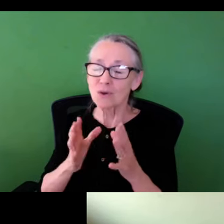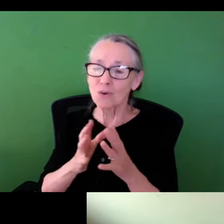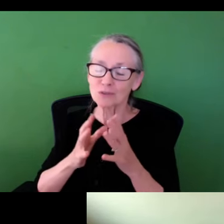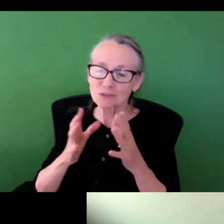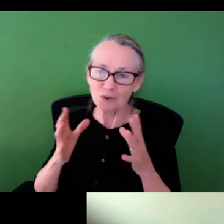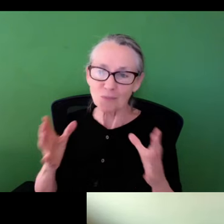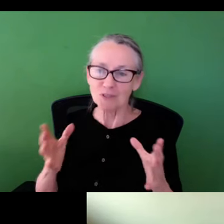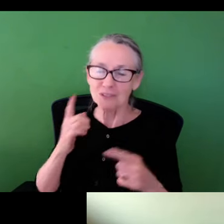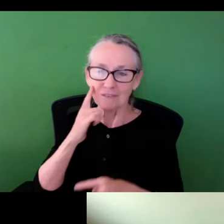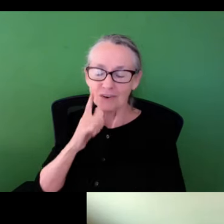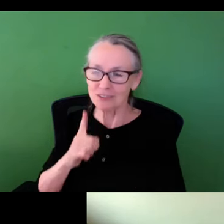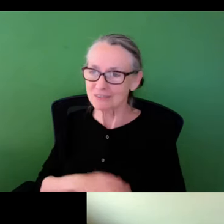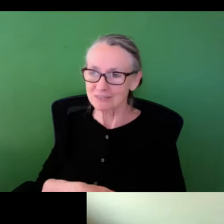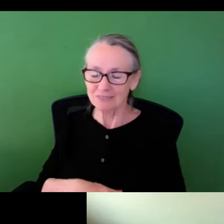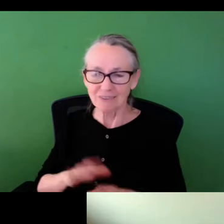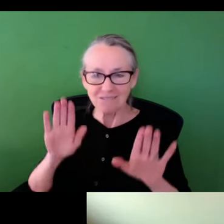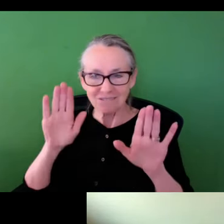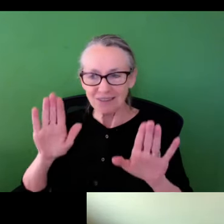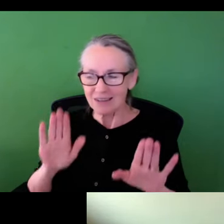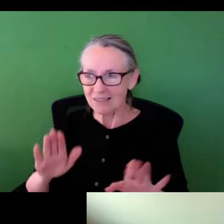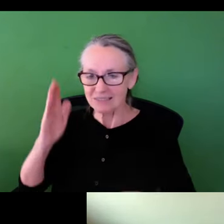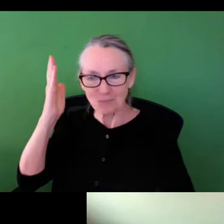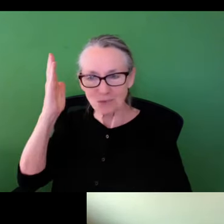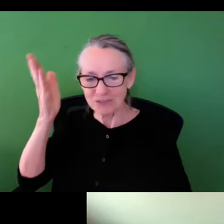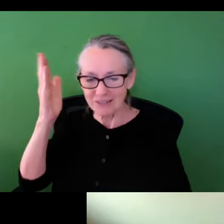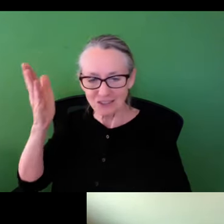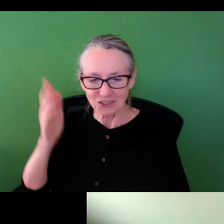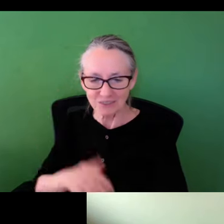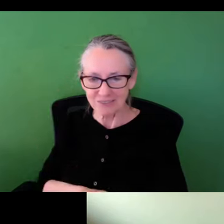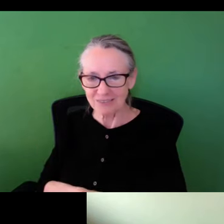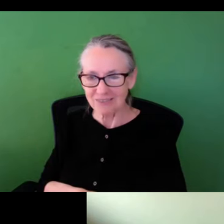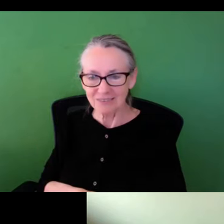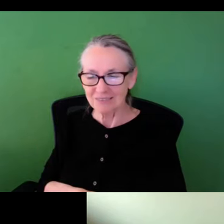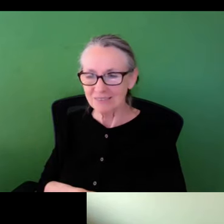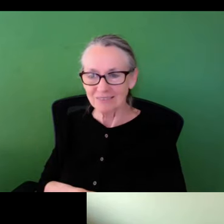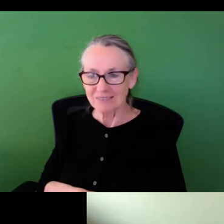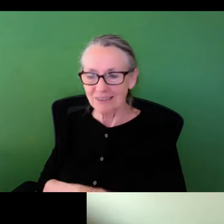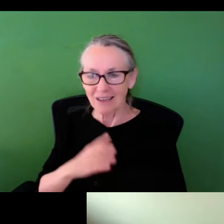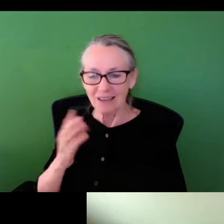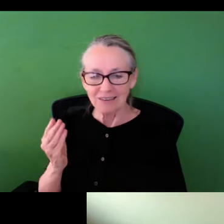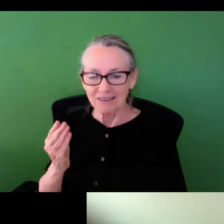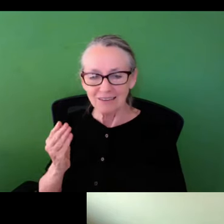. That sounds fantastic. And Q so so much for just a fantastic presentation.